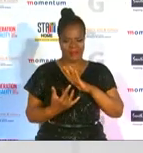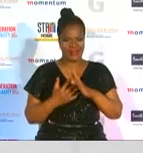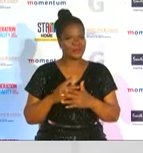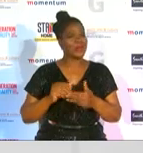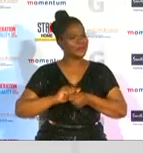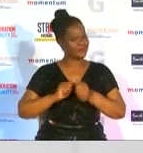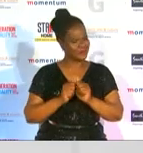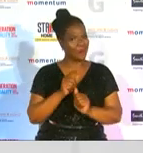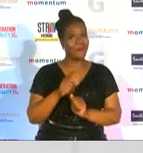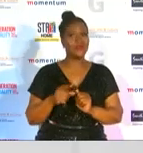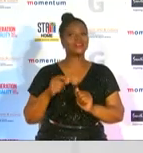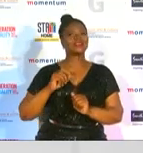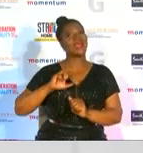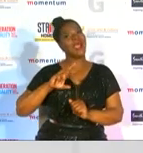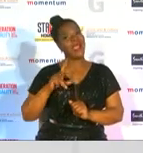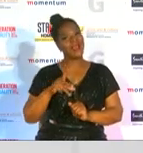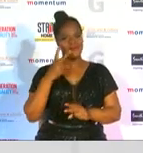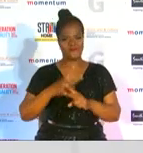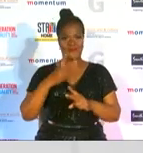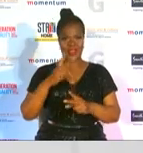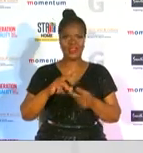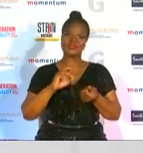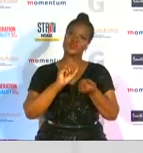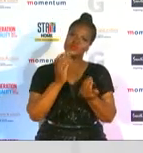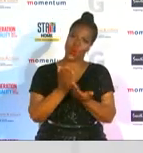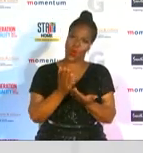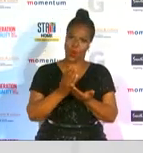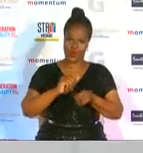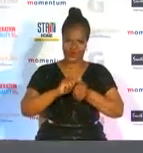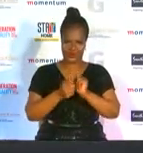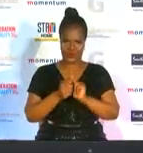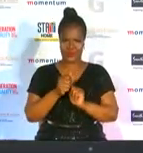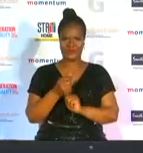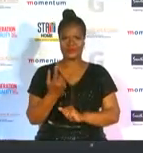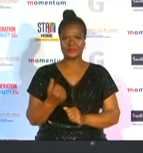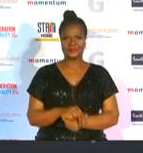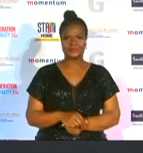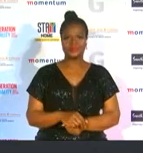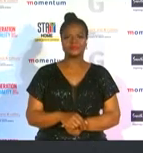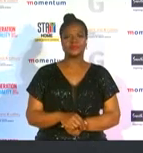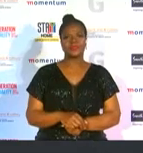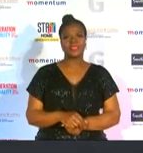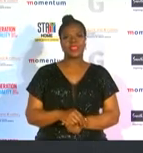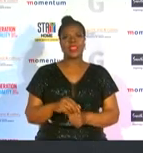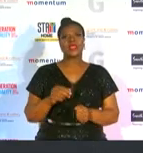the finalists for the school sports star of the year are the following sports star of the year